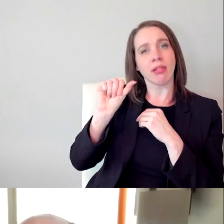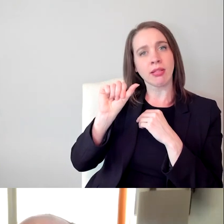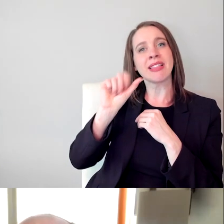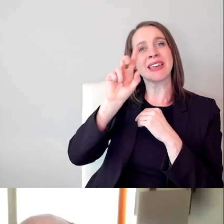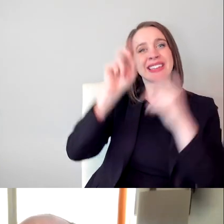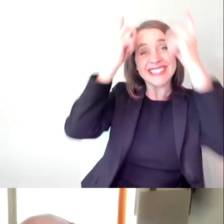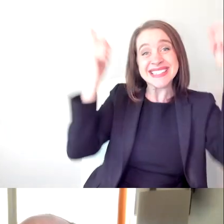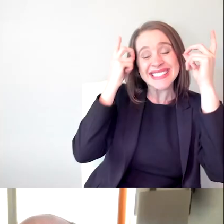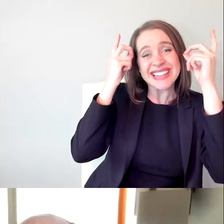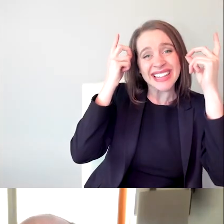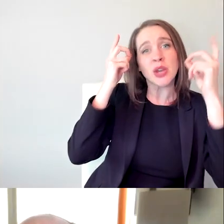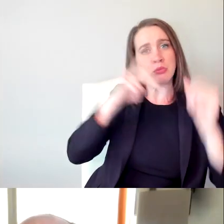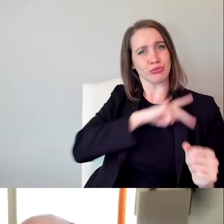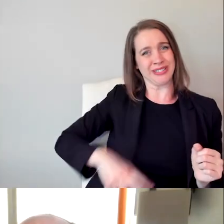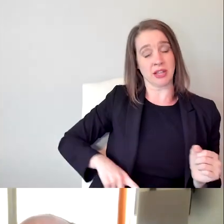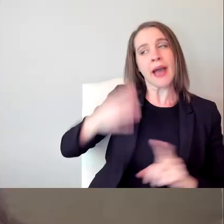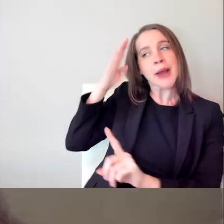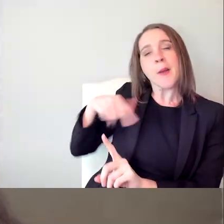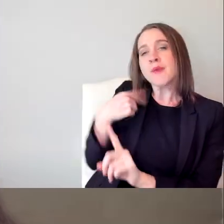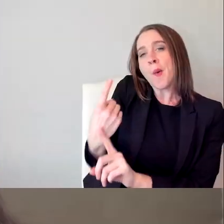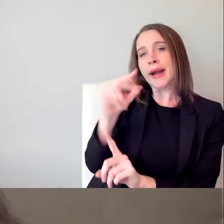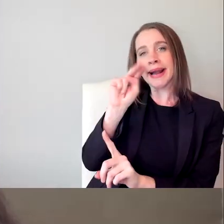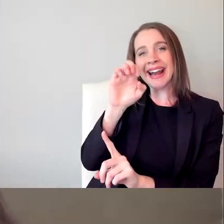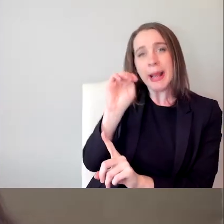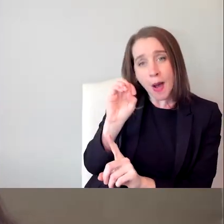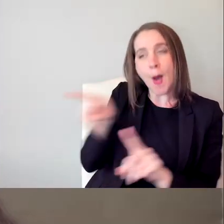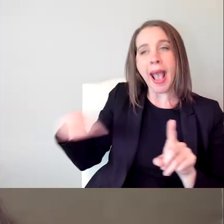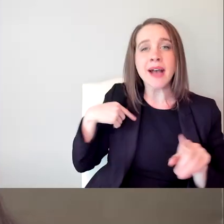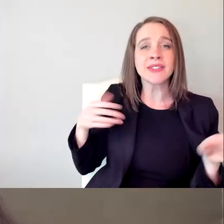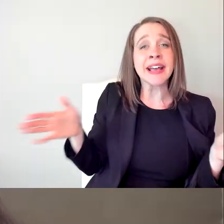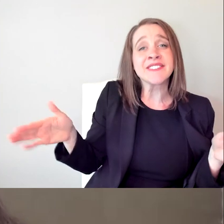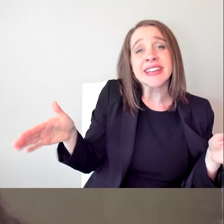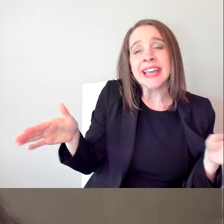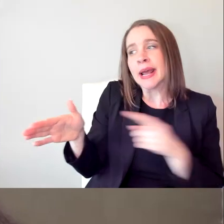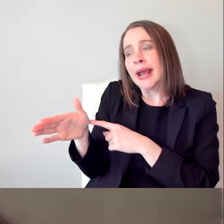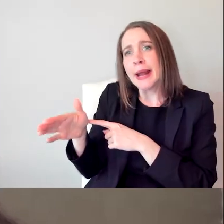And there's-- a belief that Lilo & Stitch is also a disabled story.